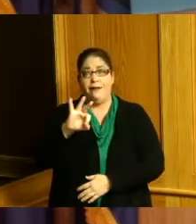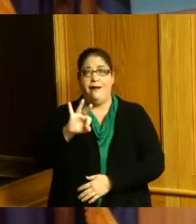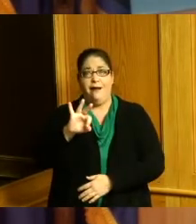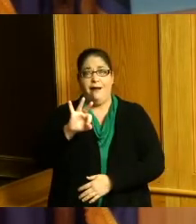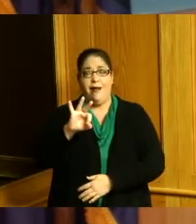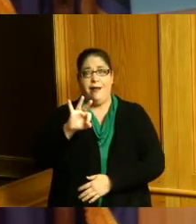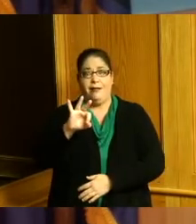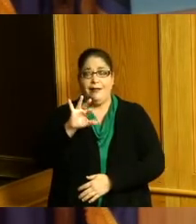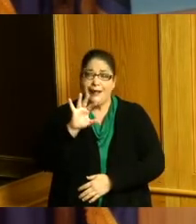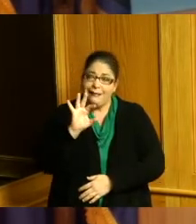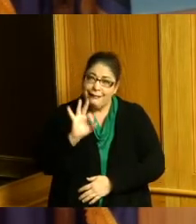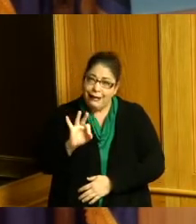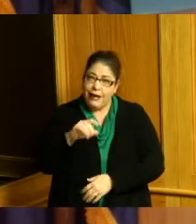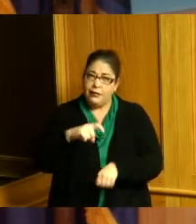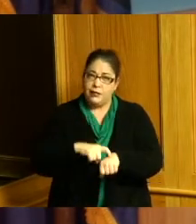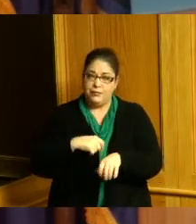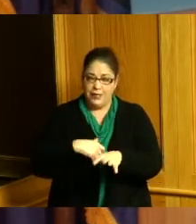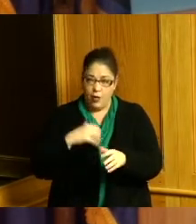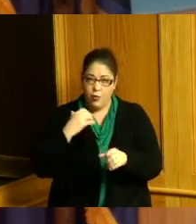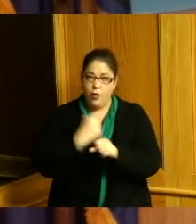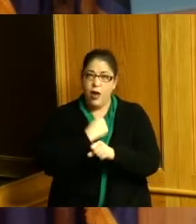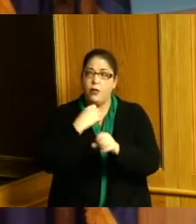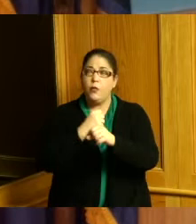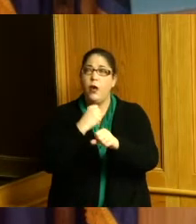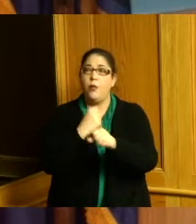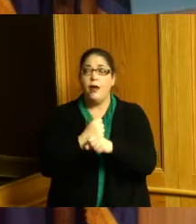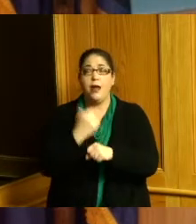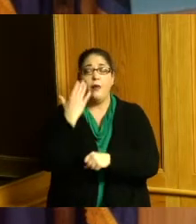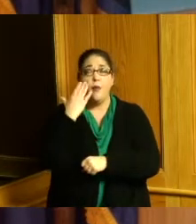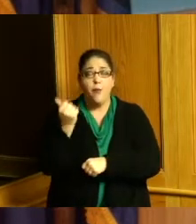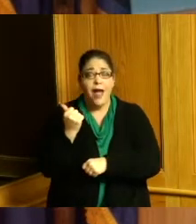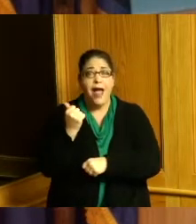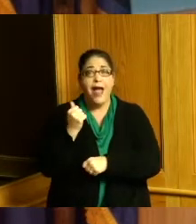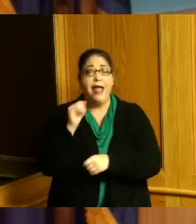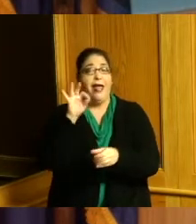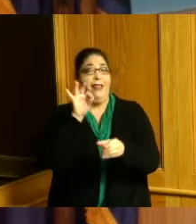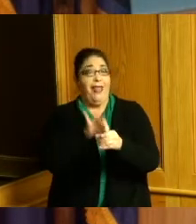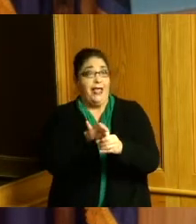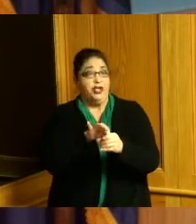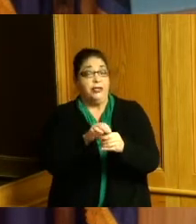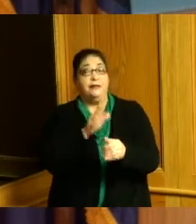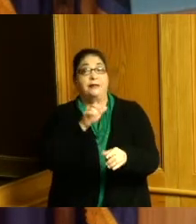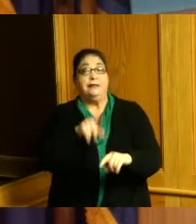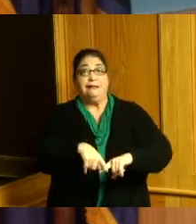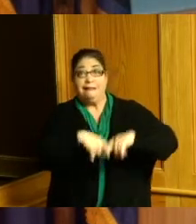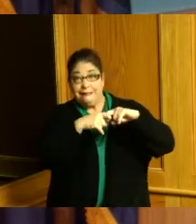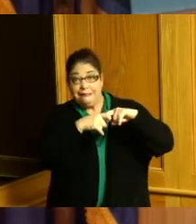because we had to we had elections stopped we got new dates people had to come out we didn't